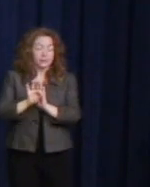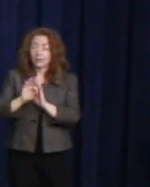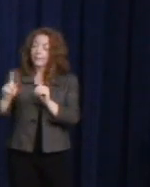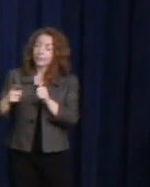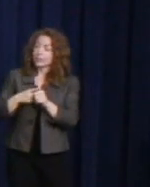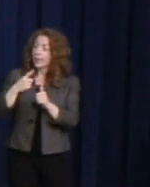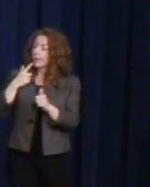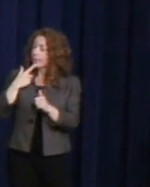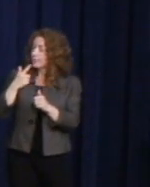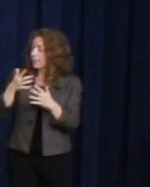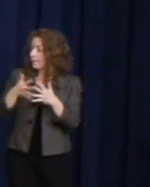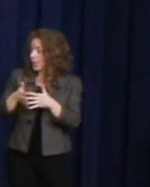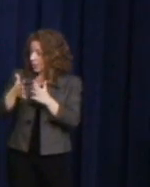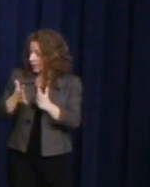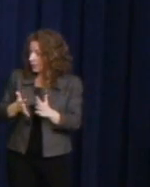to win election to the United States Senate.